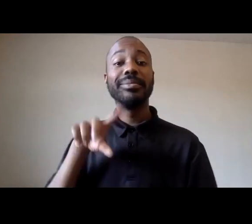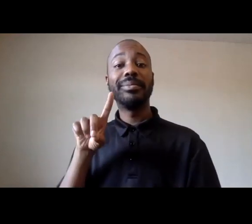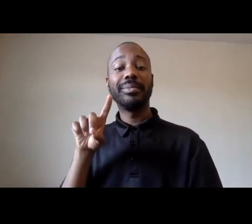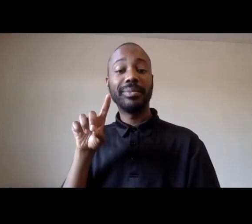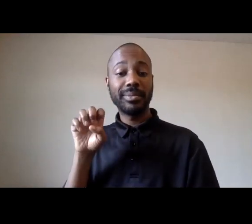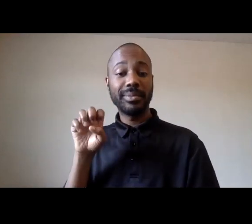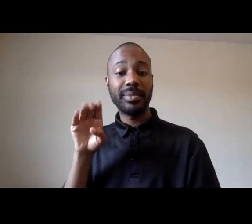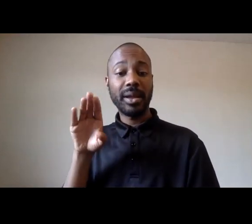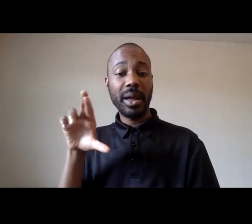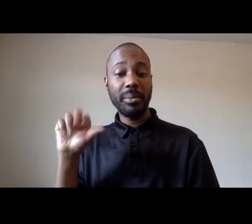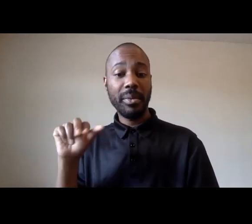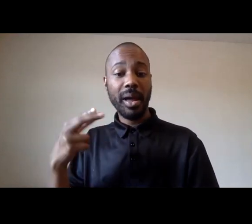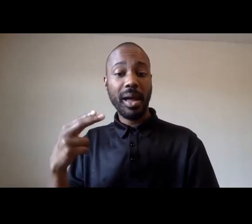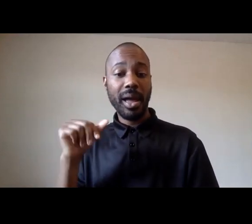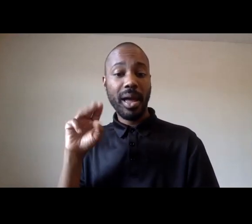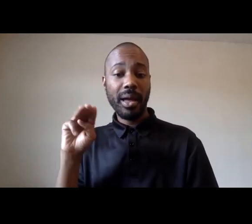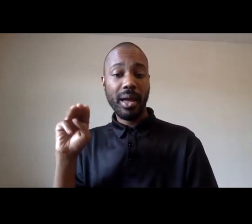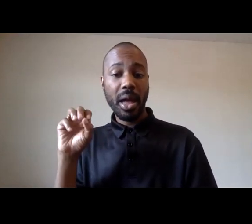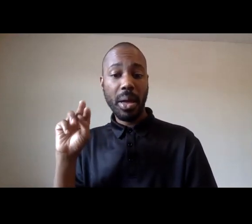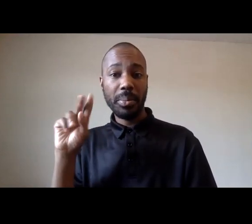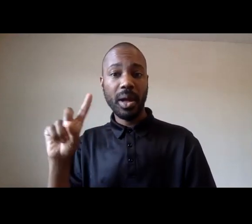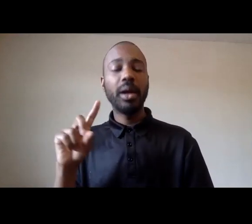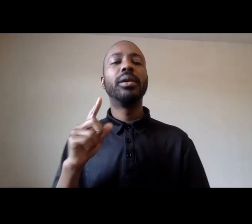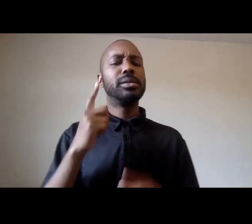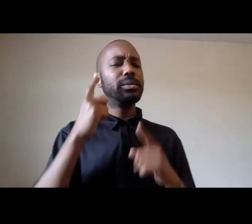um what are thoughts for staff and faculty